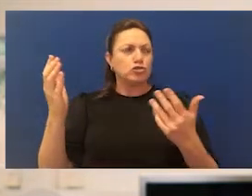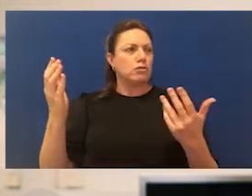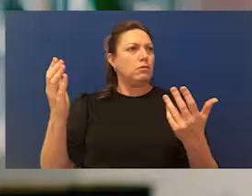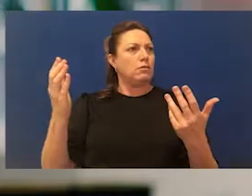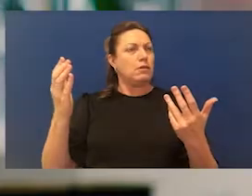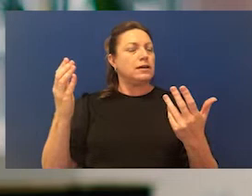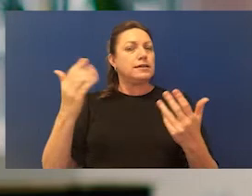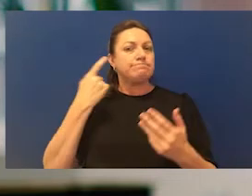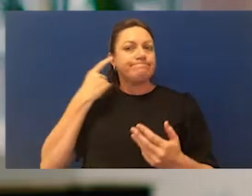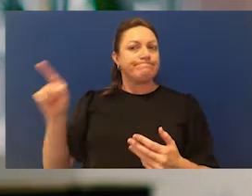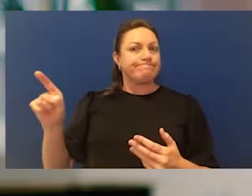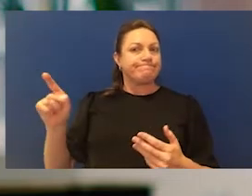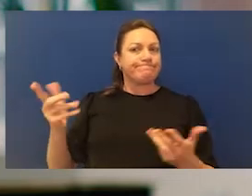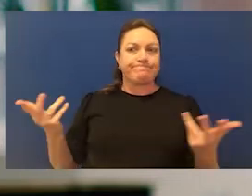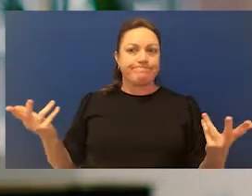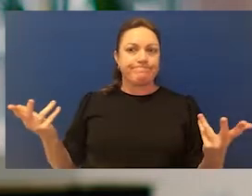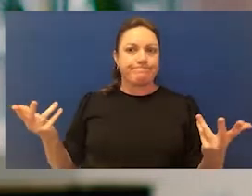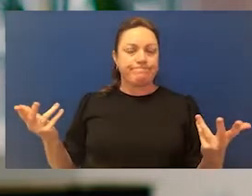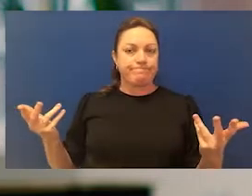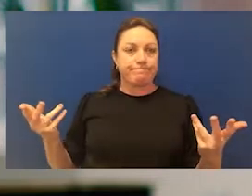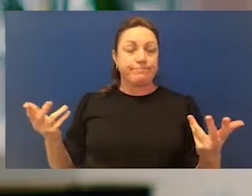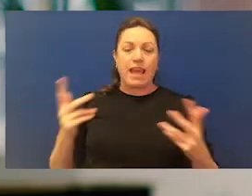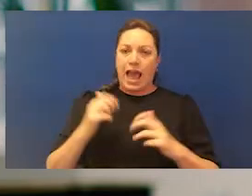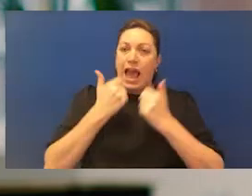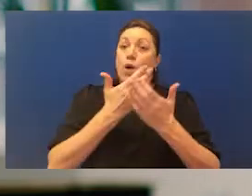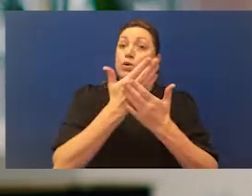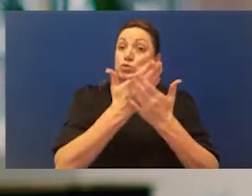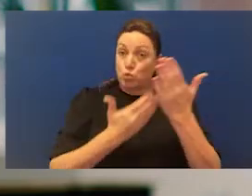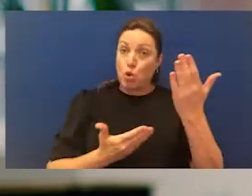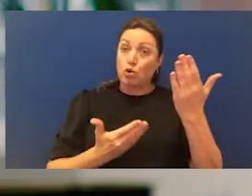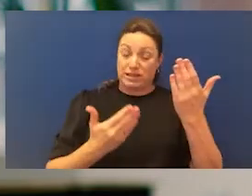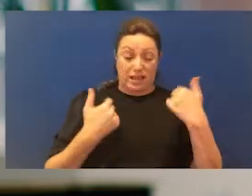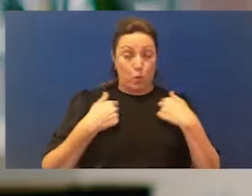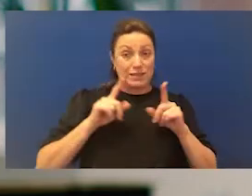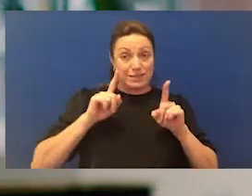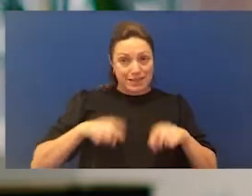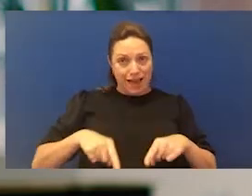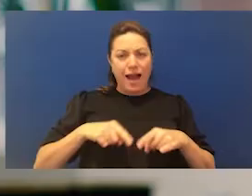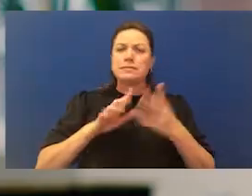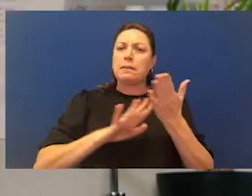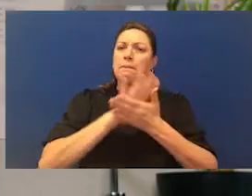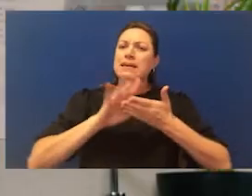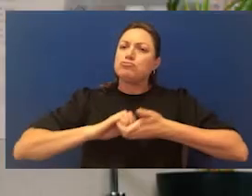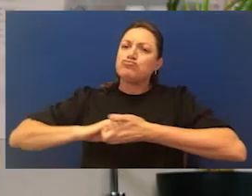The story that we started with is that reconciliation is a journey for us all. It's not to be left